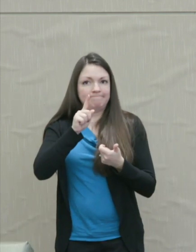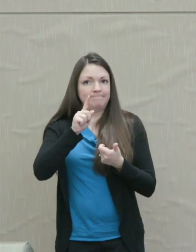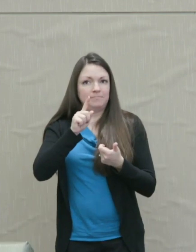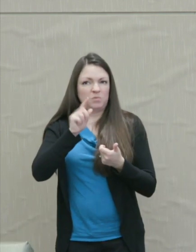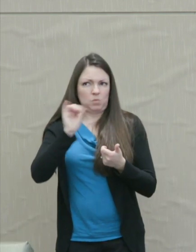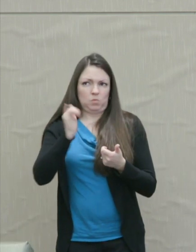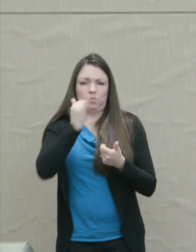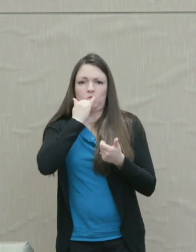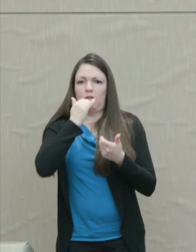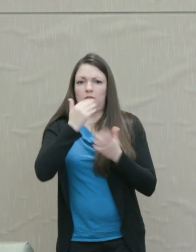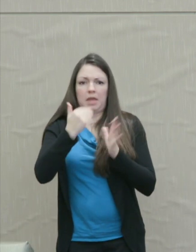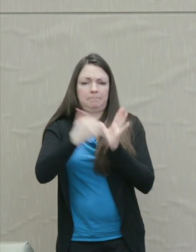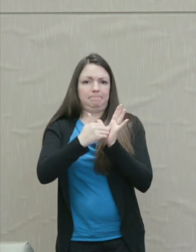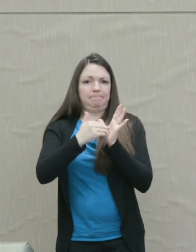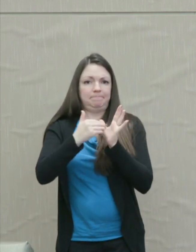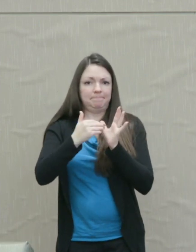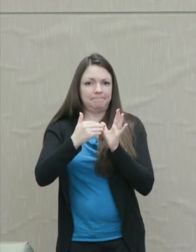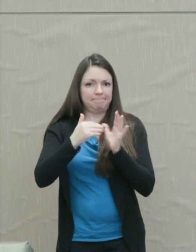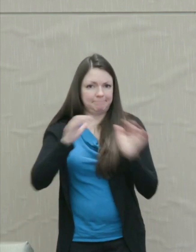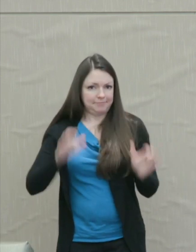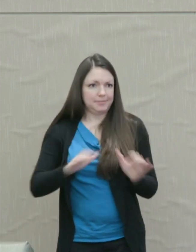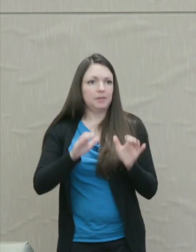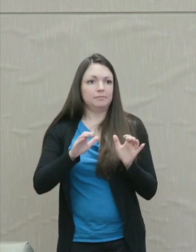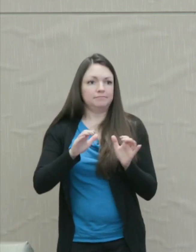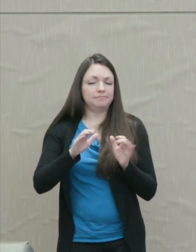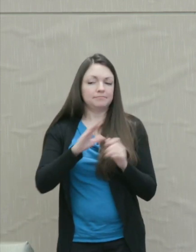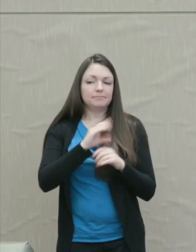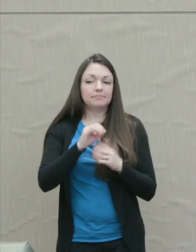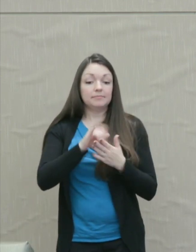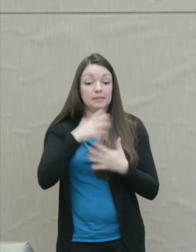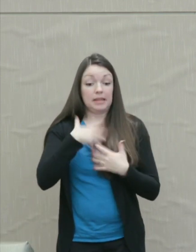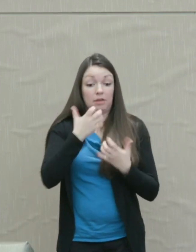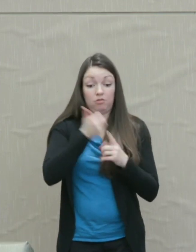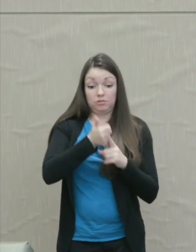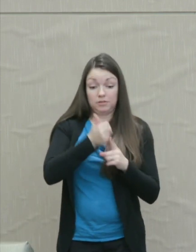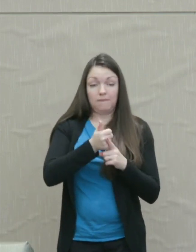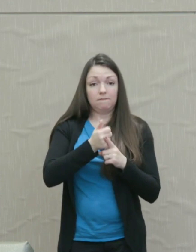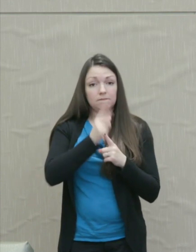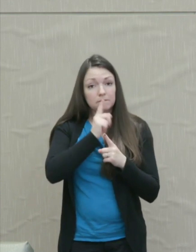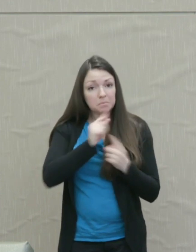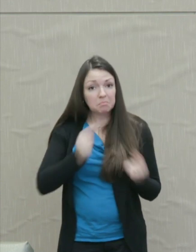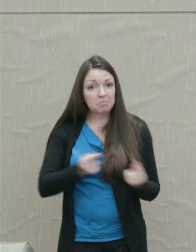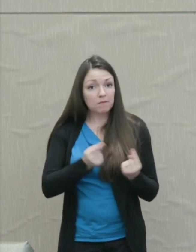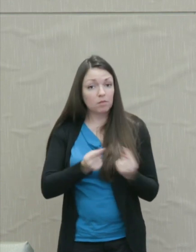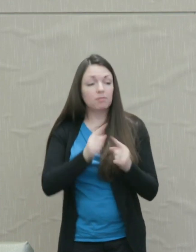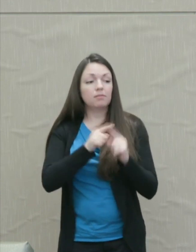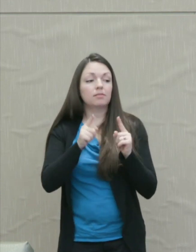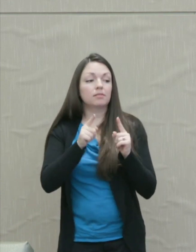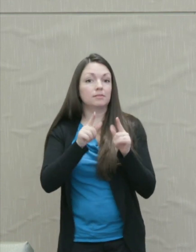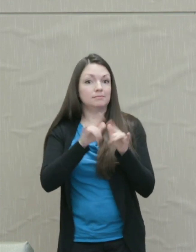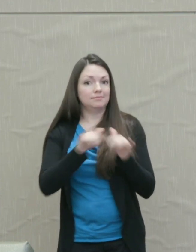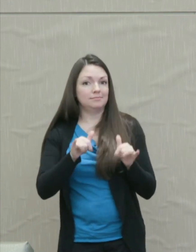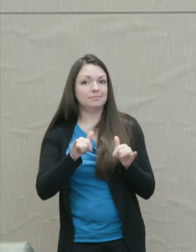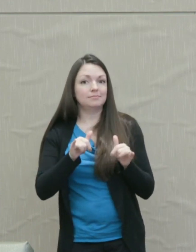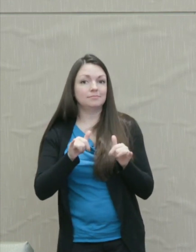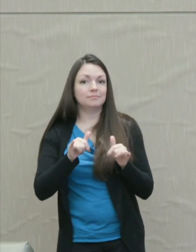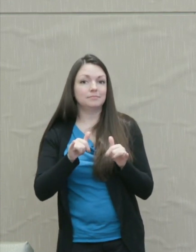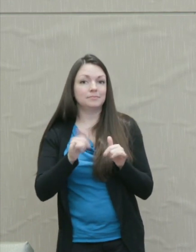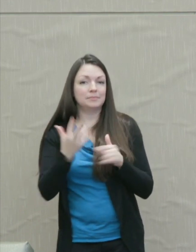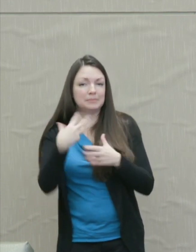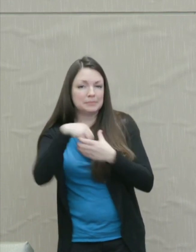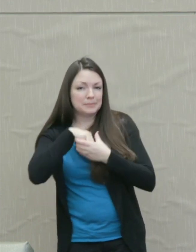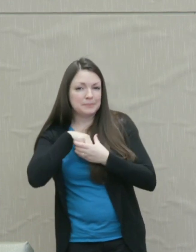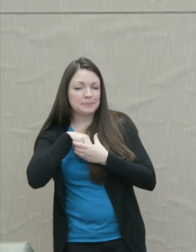Aristotle adds that although the anger itself is painful, it also contains within itself